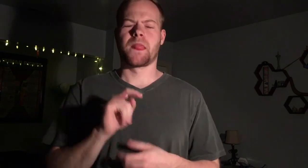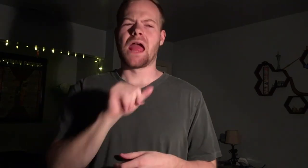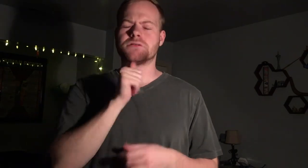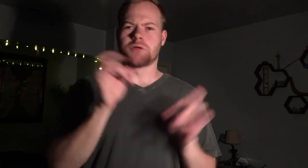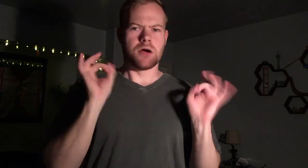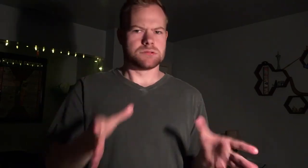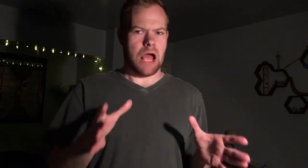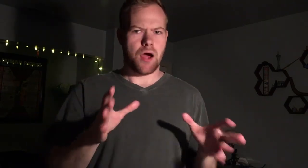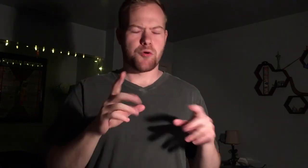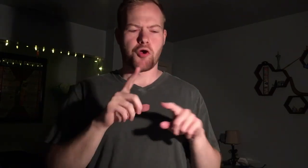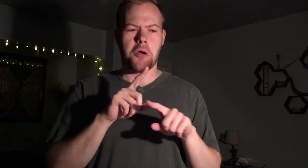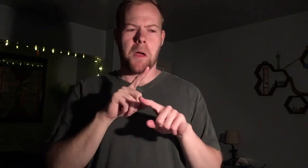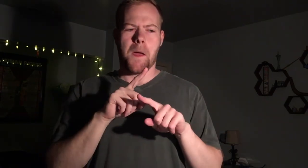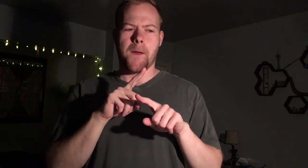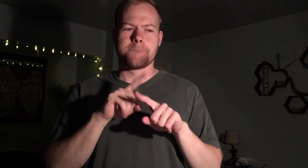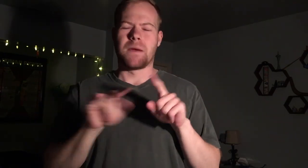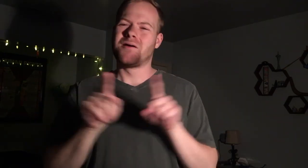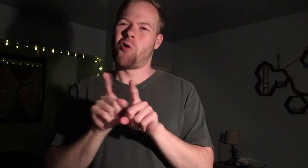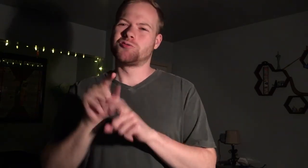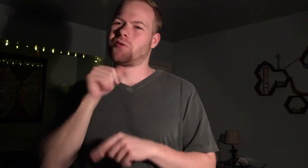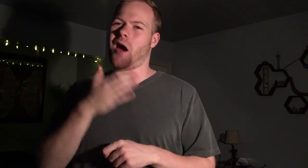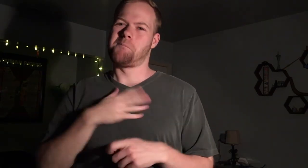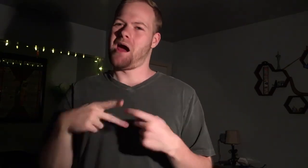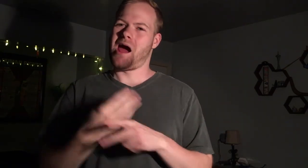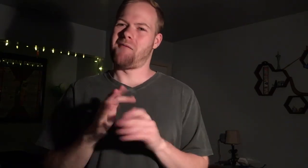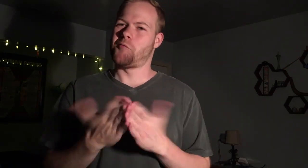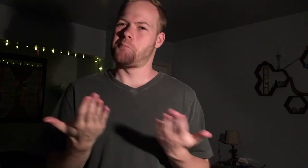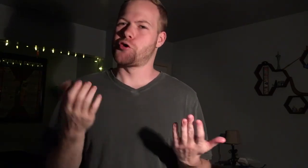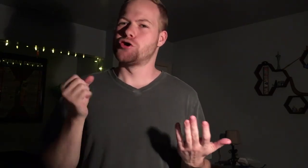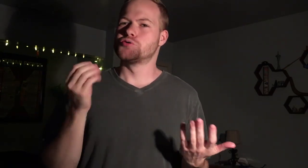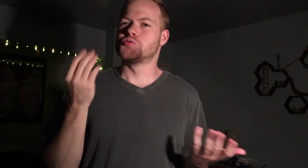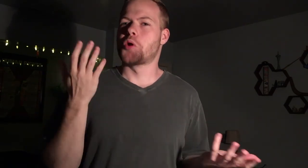It's not terrible, but it's also not my kind of book, so...